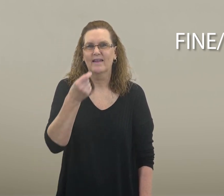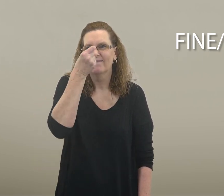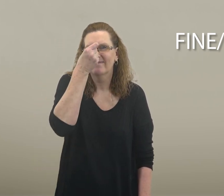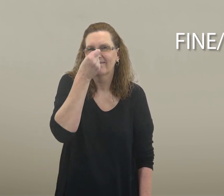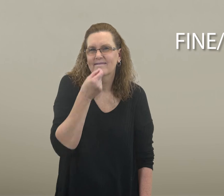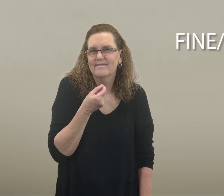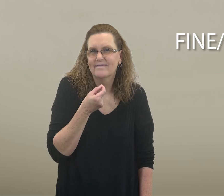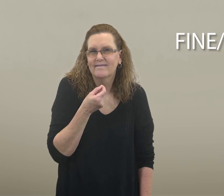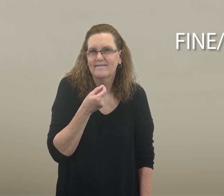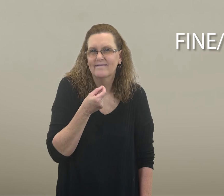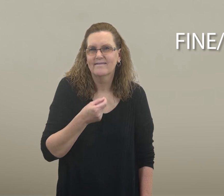thin